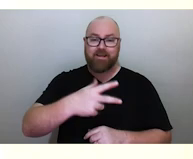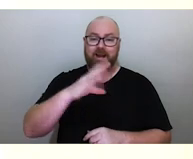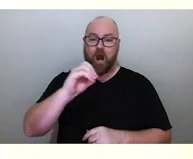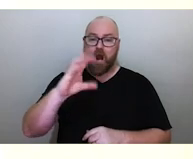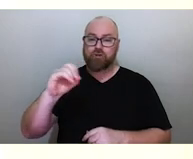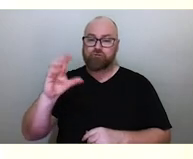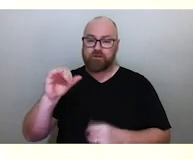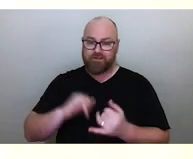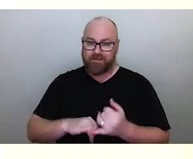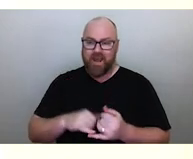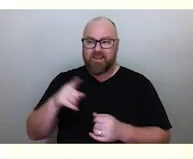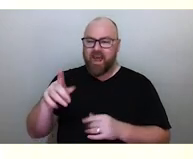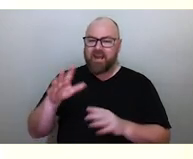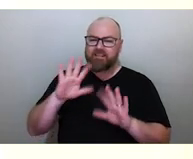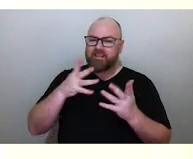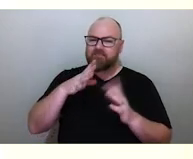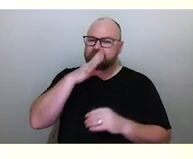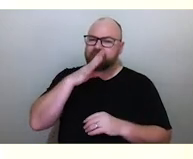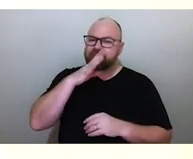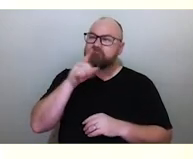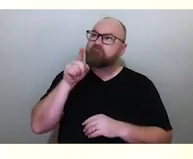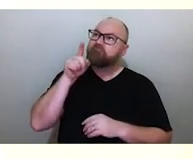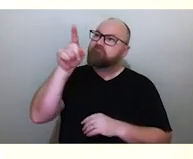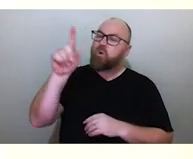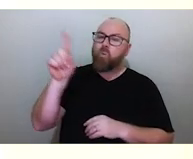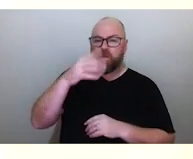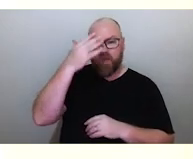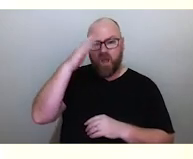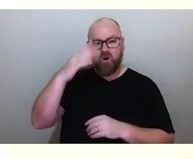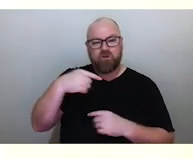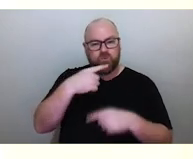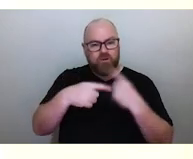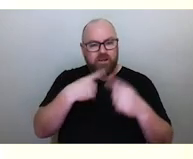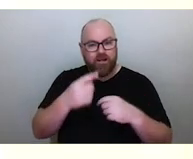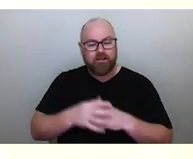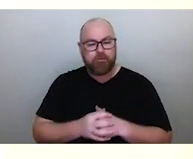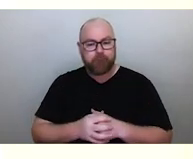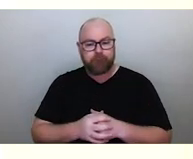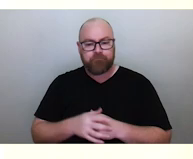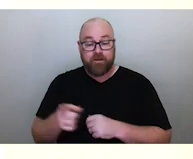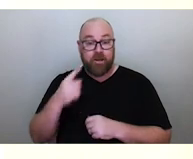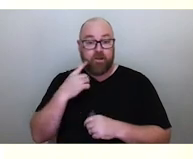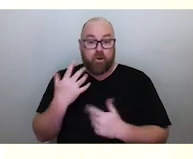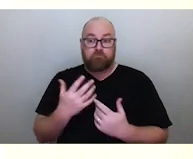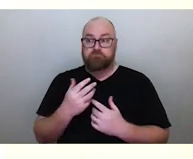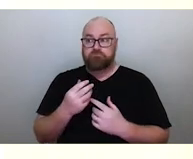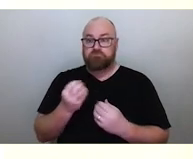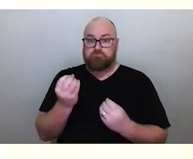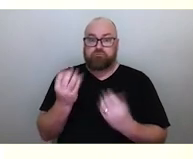they didn't quite understand the astronomy behind what the elders were telling them. And they thought, oh, bright red star in the sky,